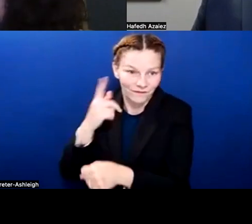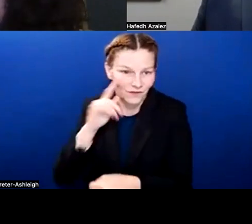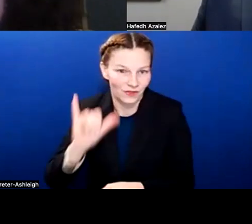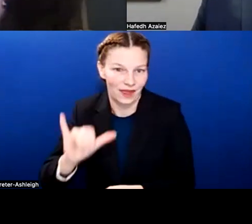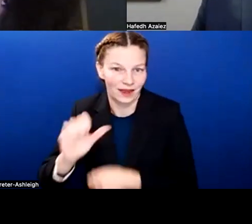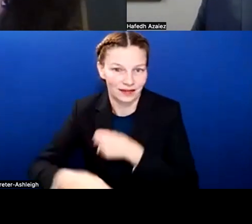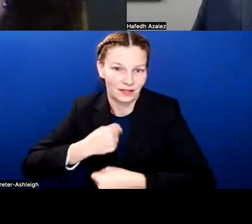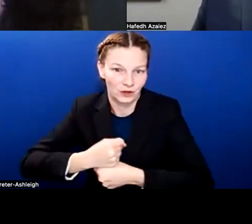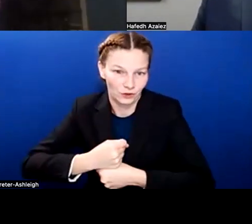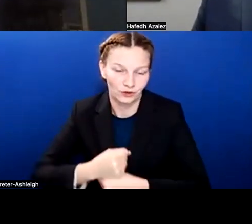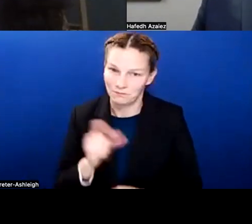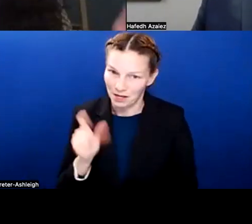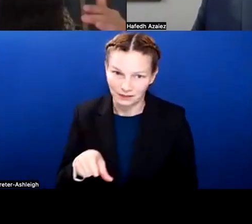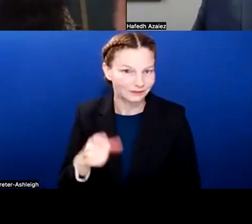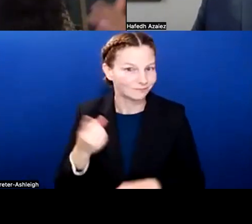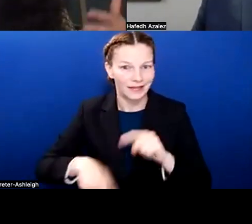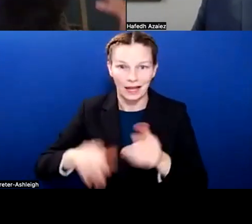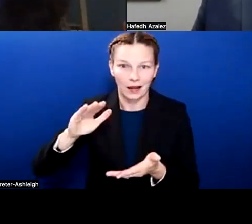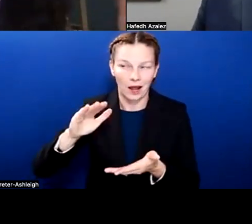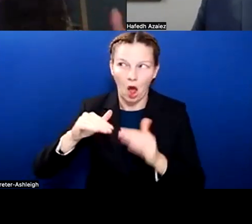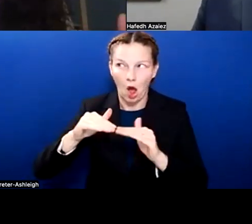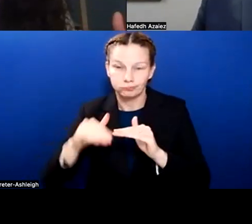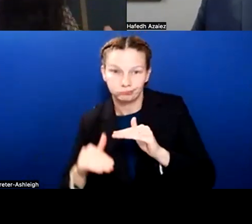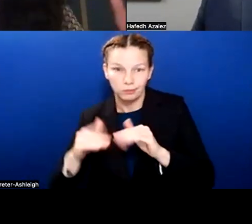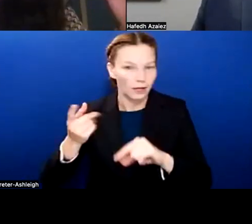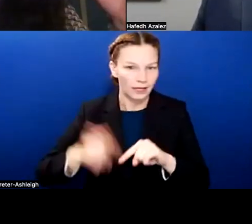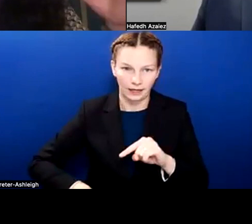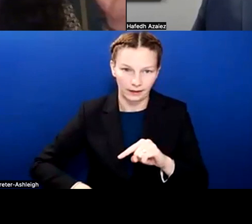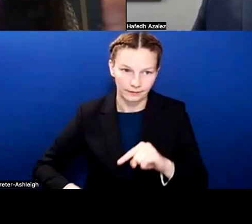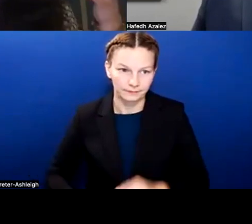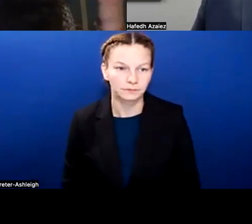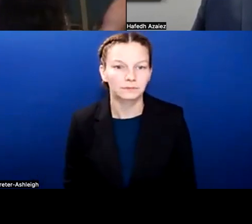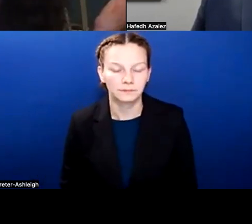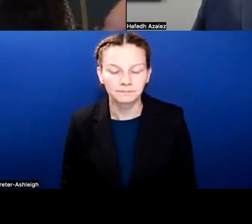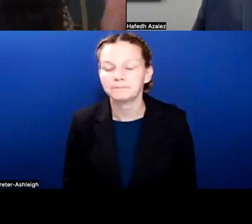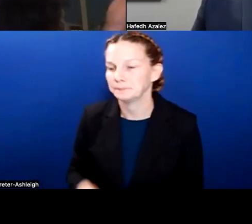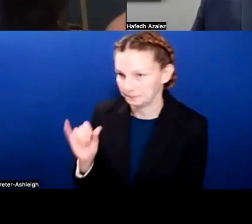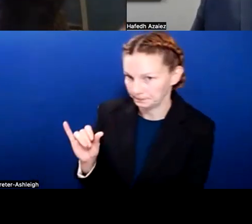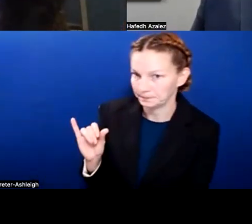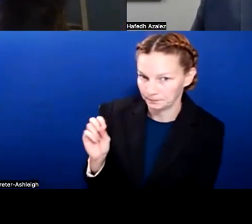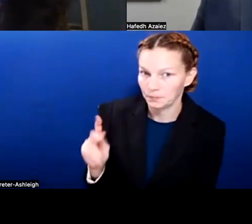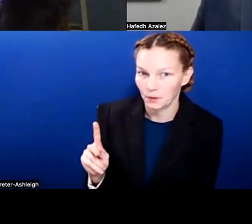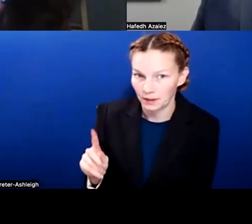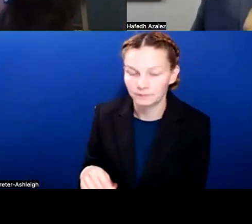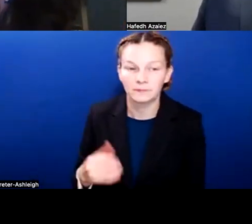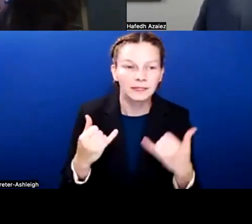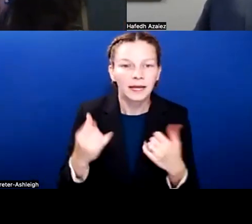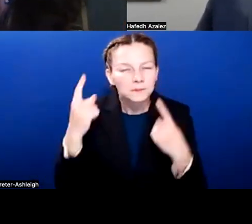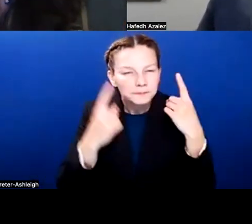So our next question, we're just kind of going to the budget developing process and how decisions are made, what factors are considered.